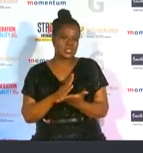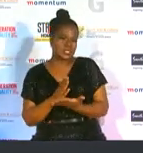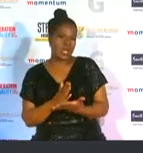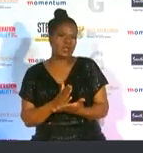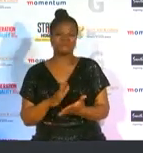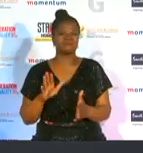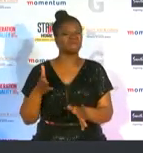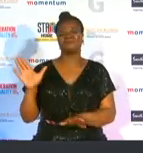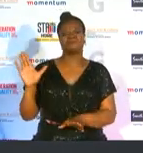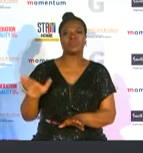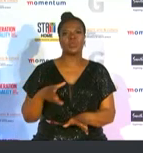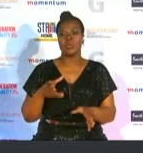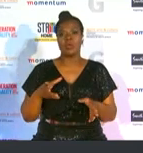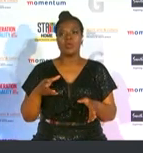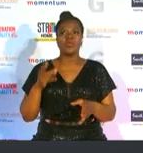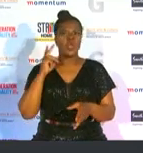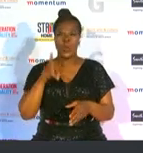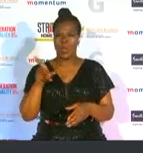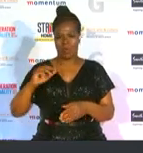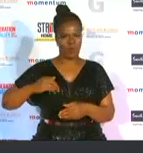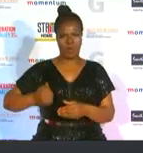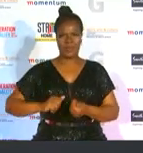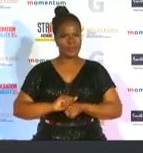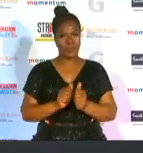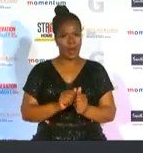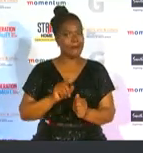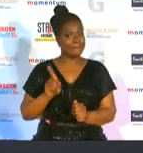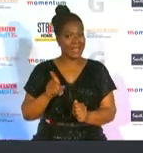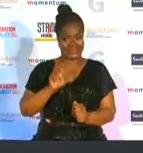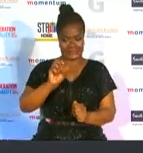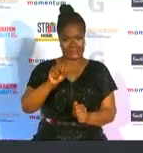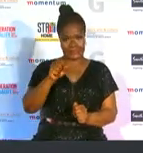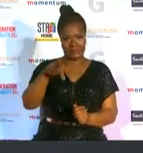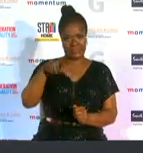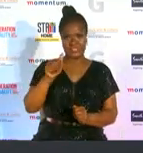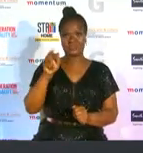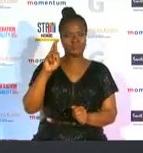to take a glance at women's sports spa has completely immersed itself and